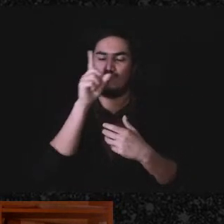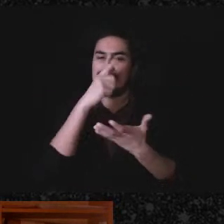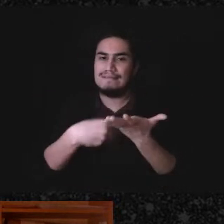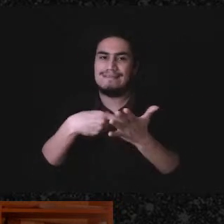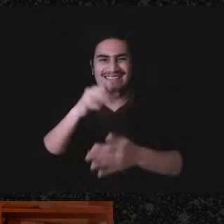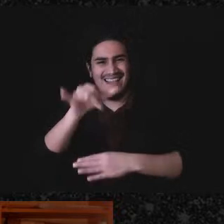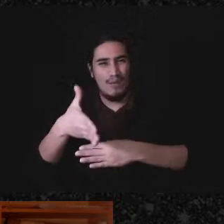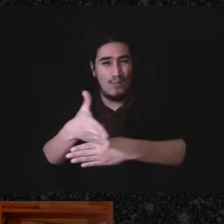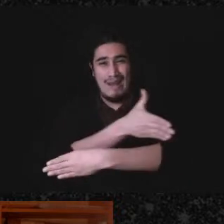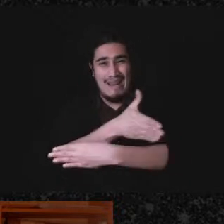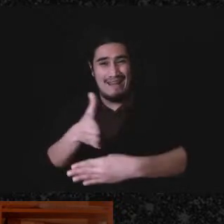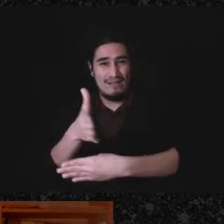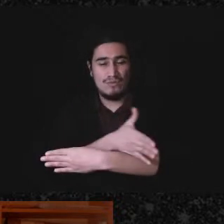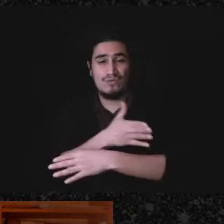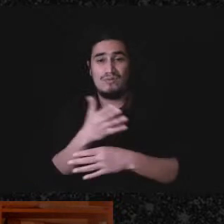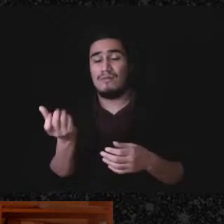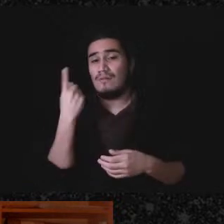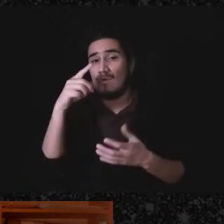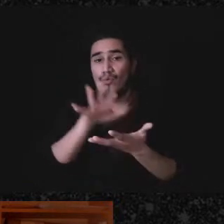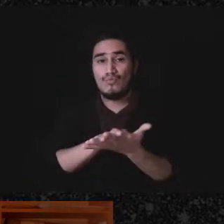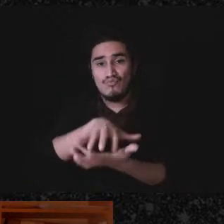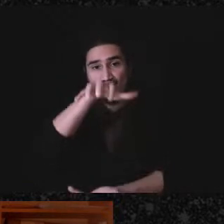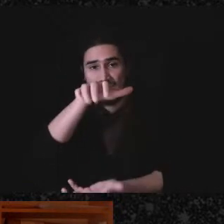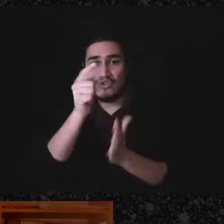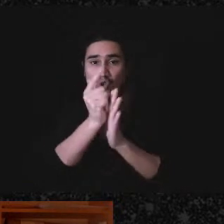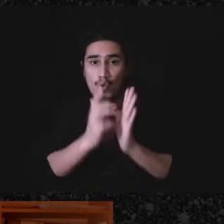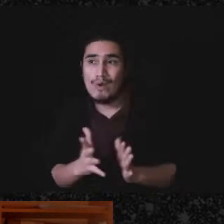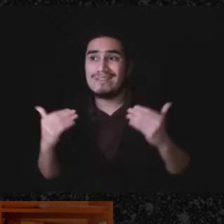a lot of, you know, rich people have lawyers who help them get away with all kinds of stuff and